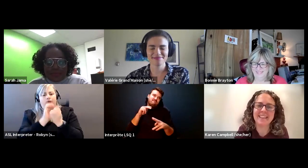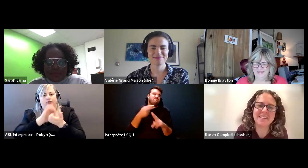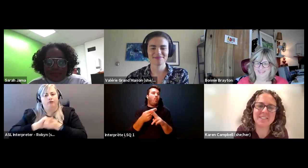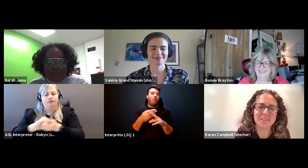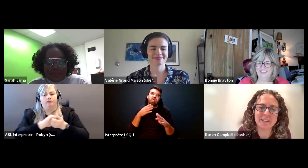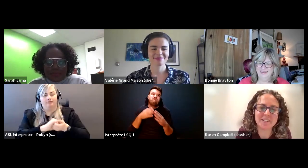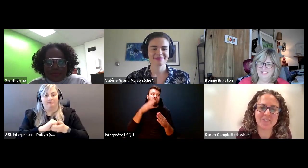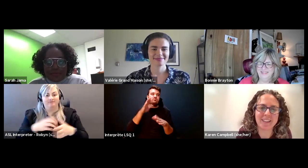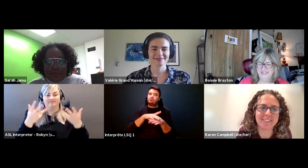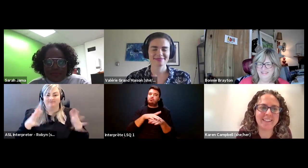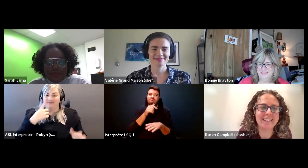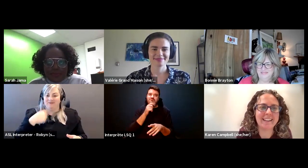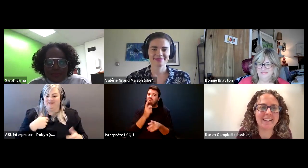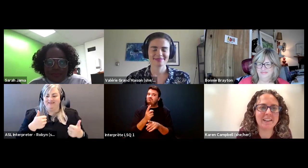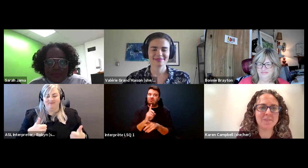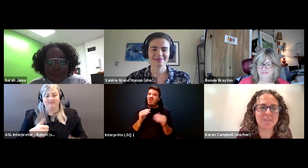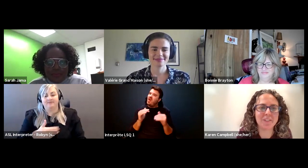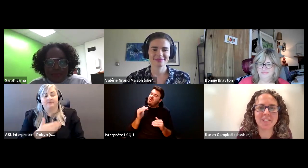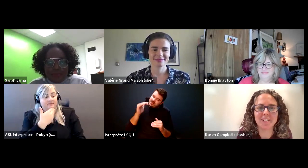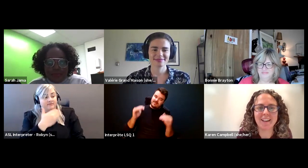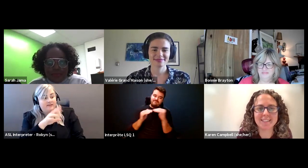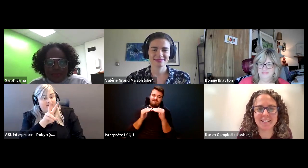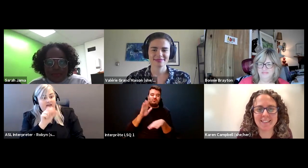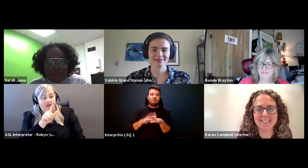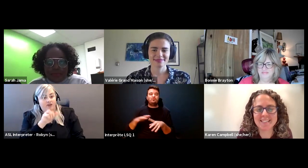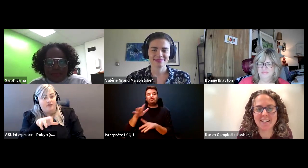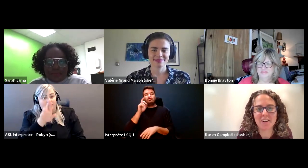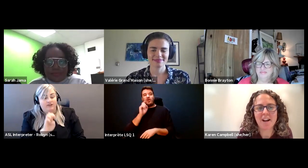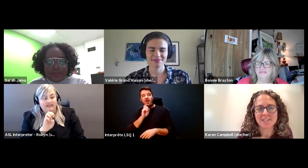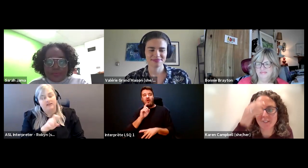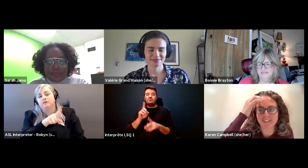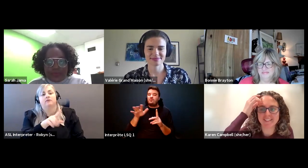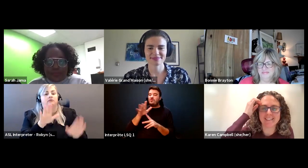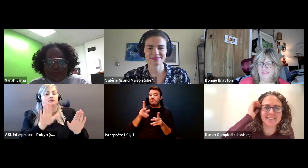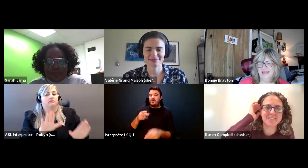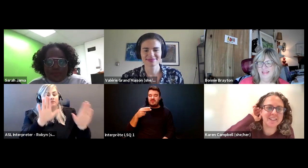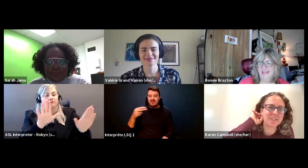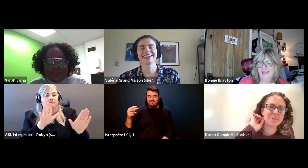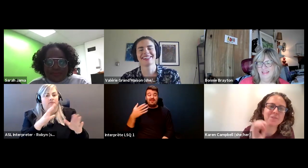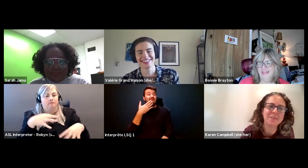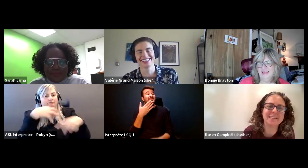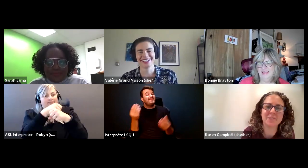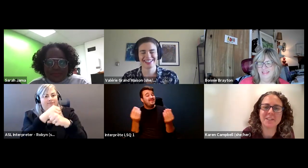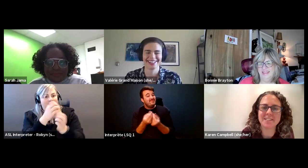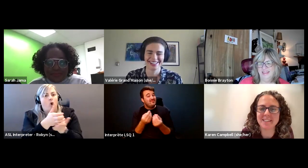Karen Campbell (she/her): Thank you so much Valerie for your excellent crash course in the history of the movement which.